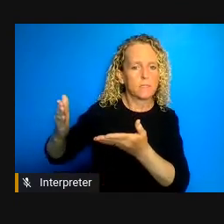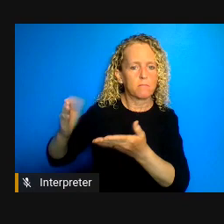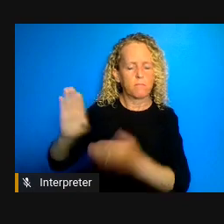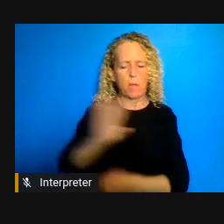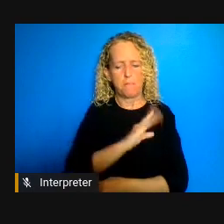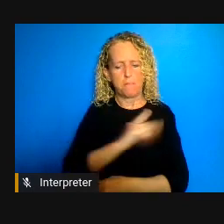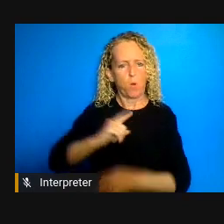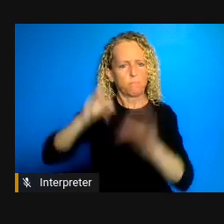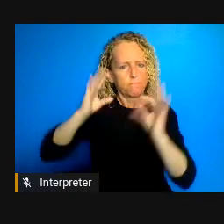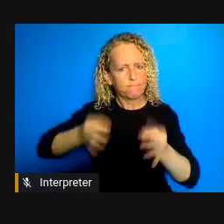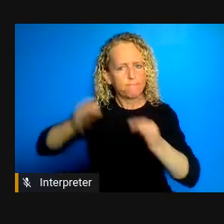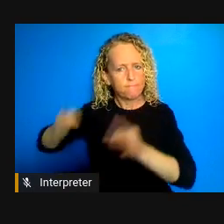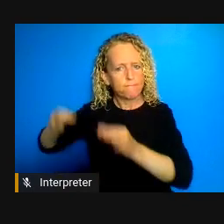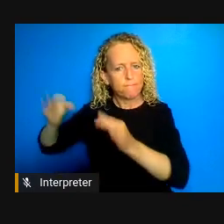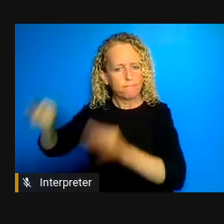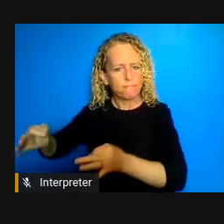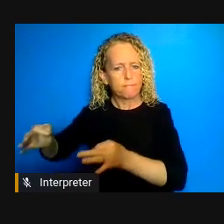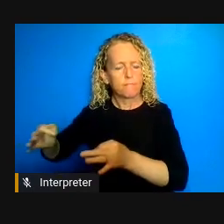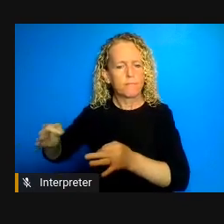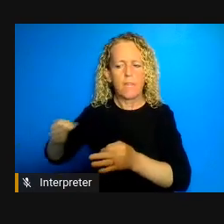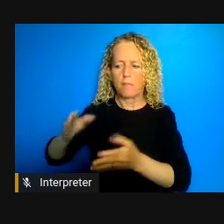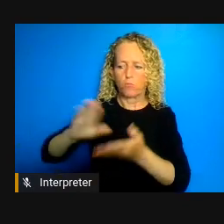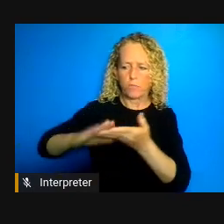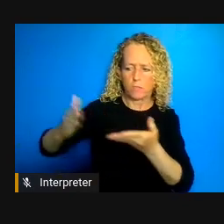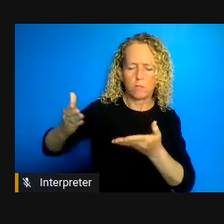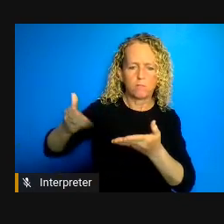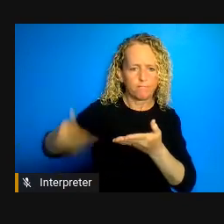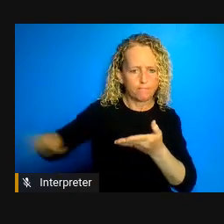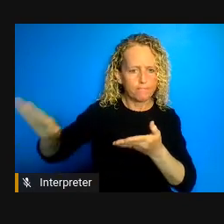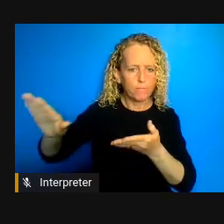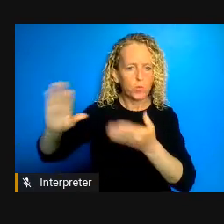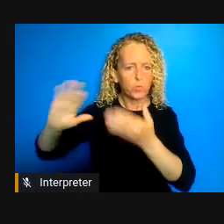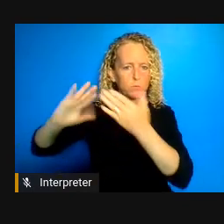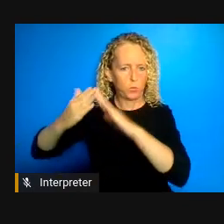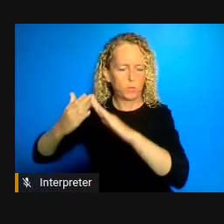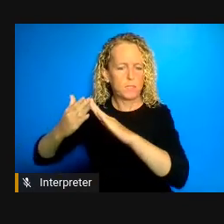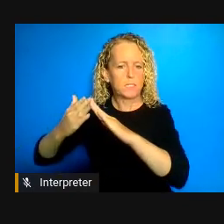so community-based release and that had been true of some of these folks for